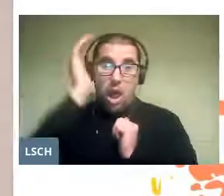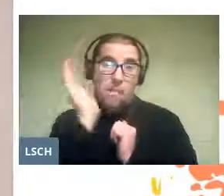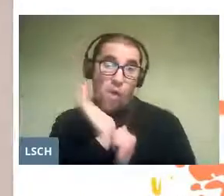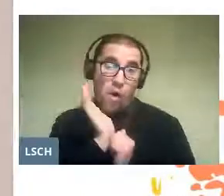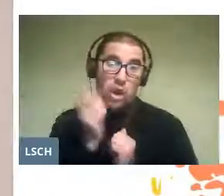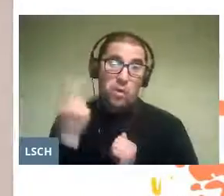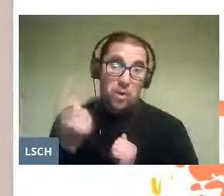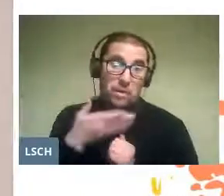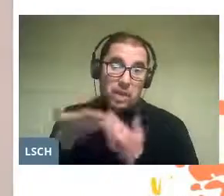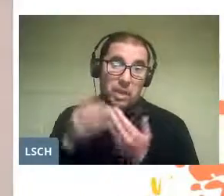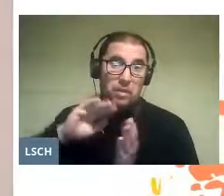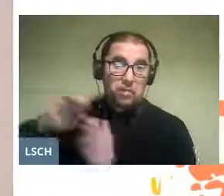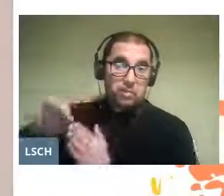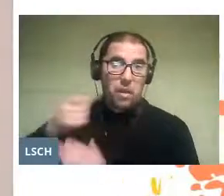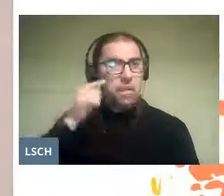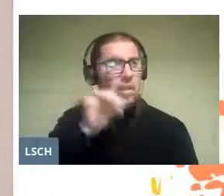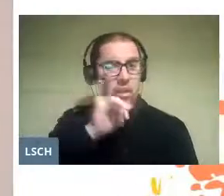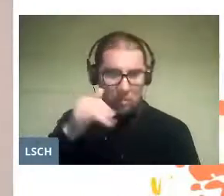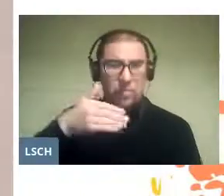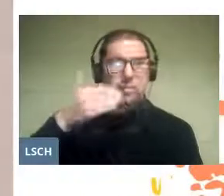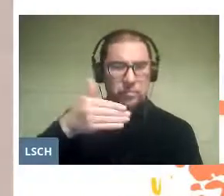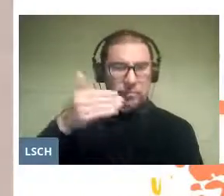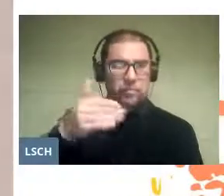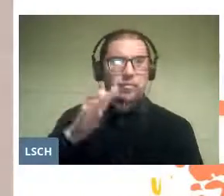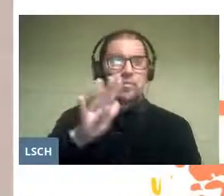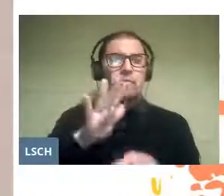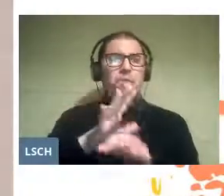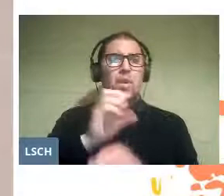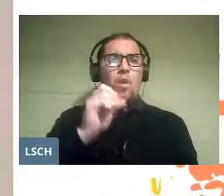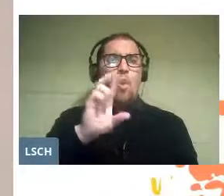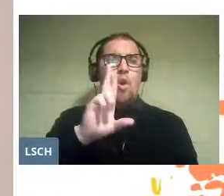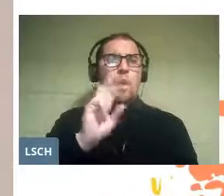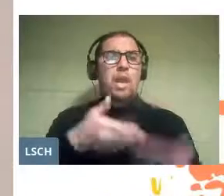But after the creation of opera in Italy in the 17th century,